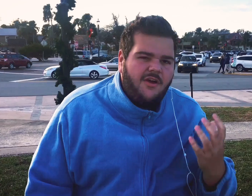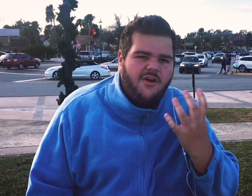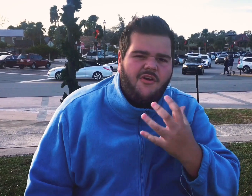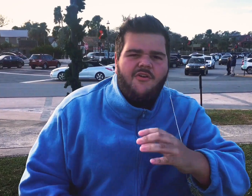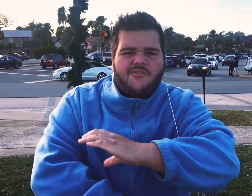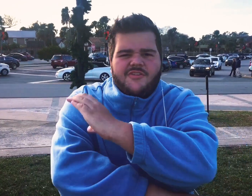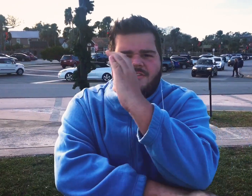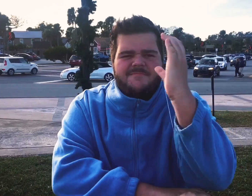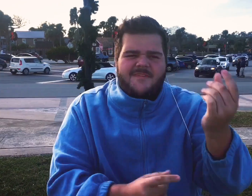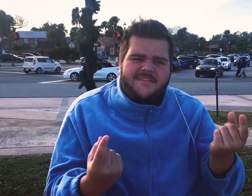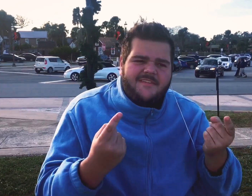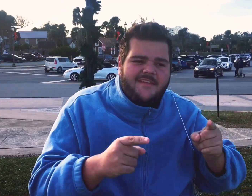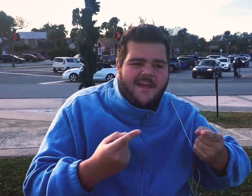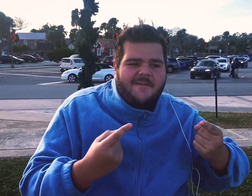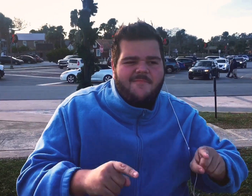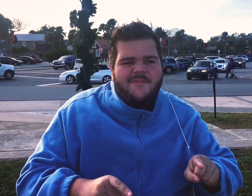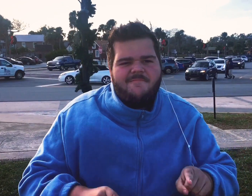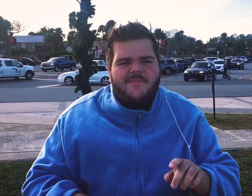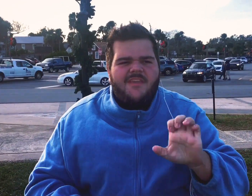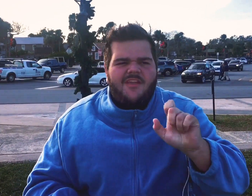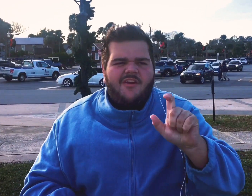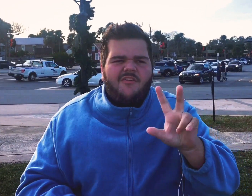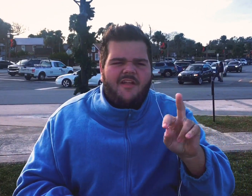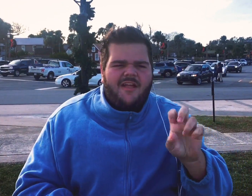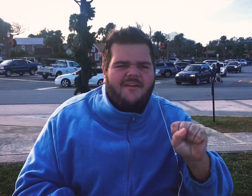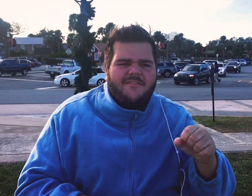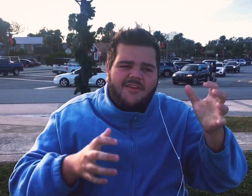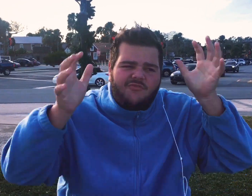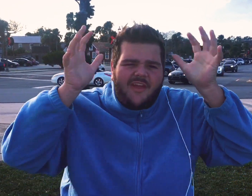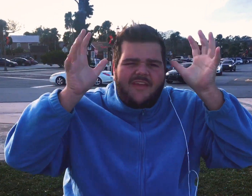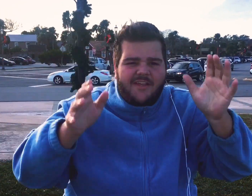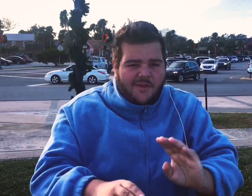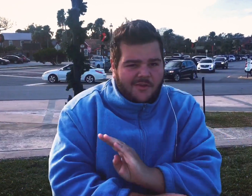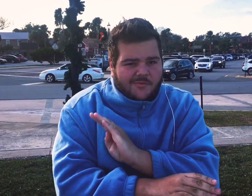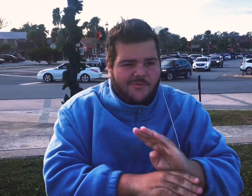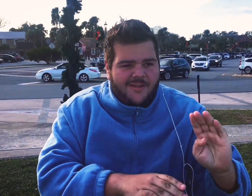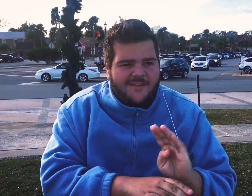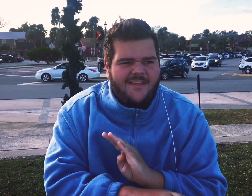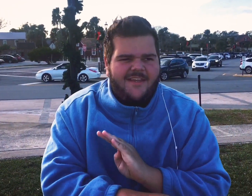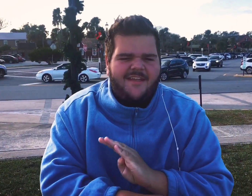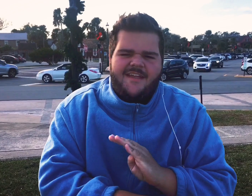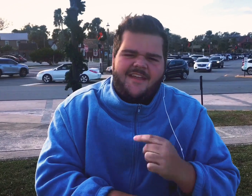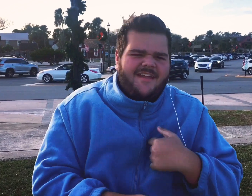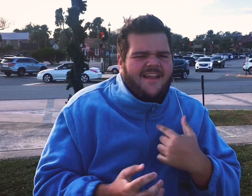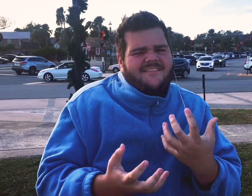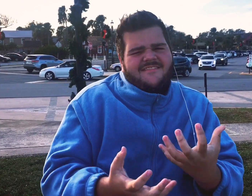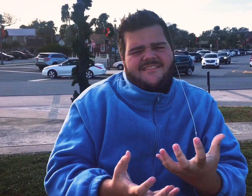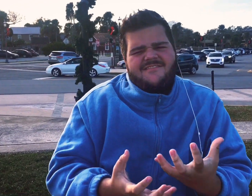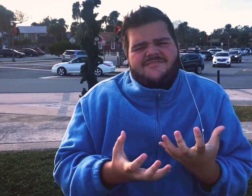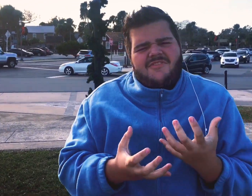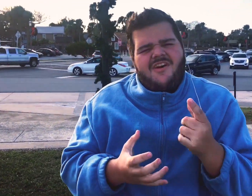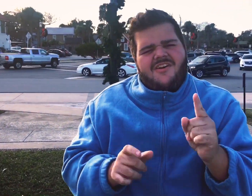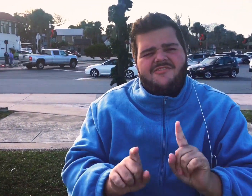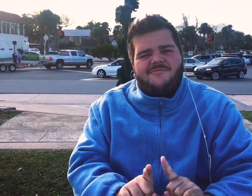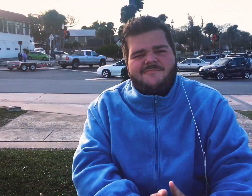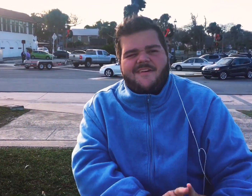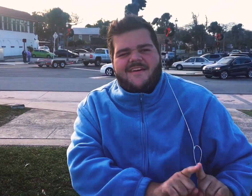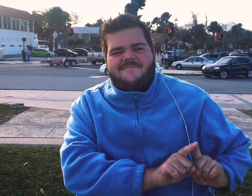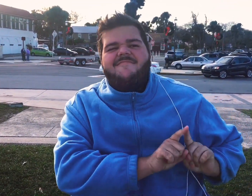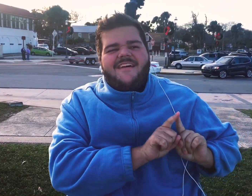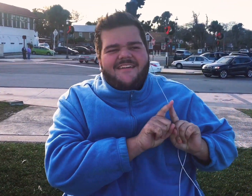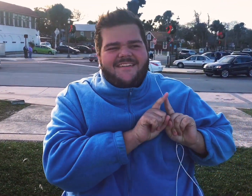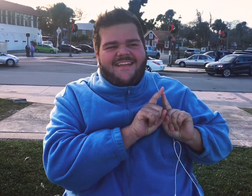Oh Christmas is coming those elves and reindeer are running and I just want you by my side